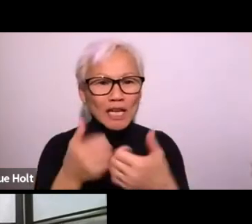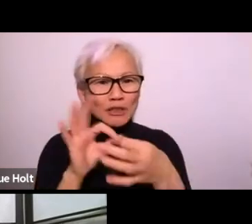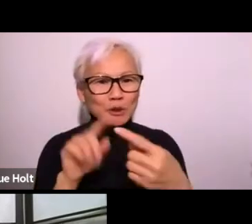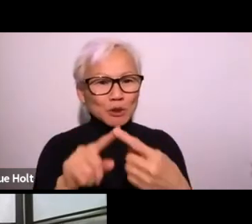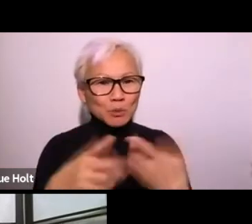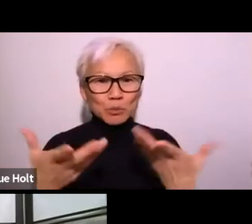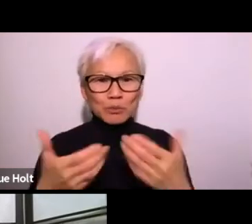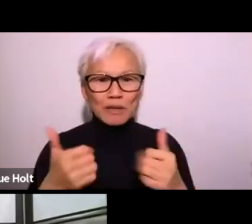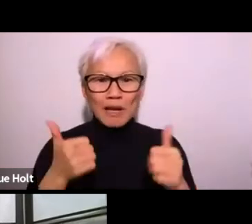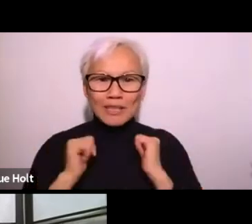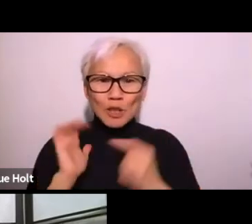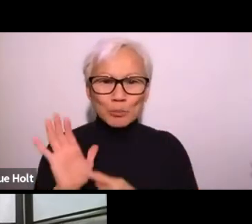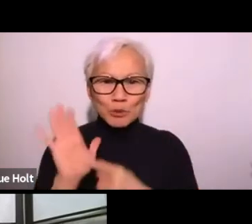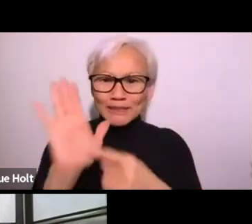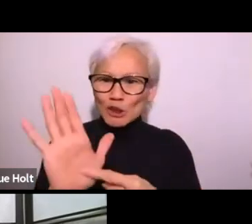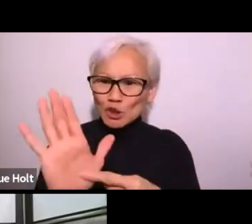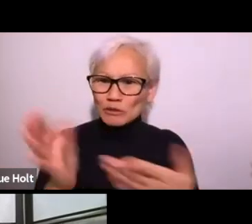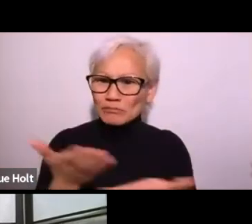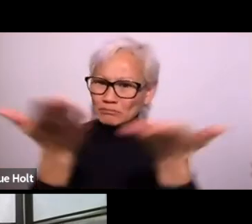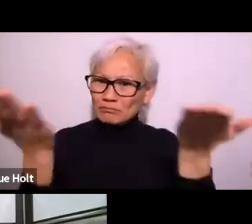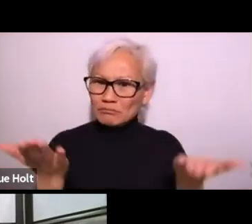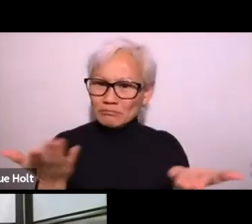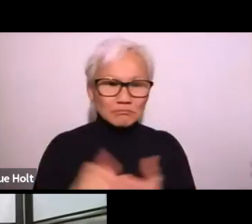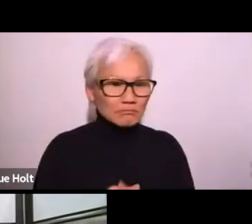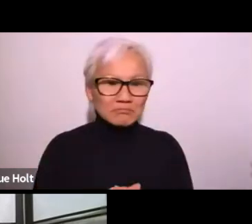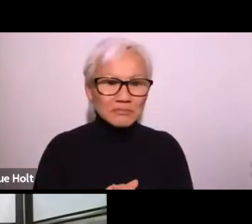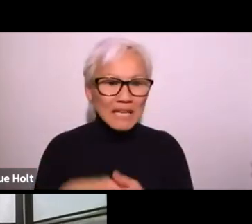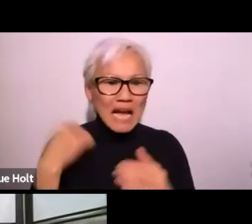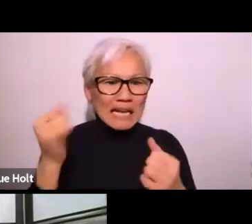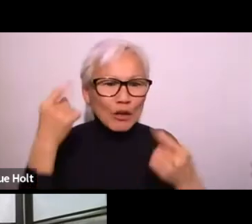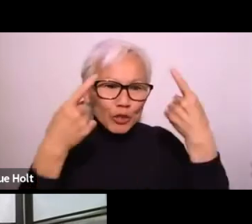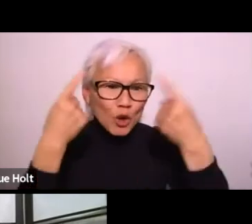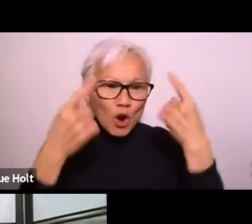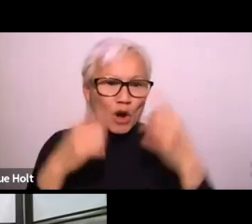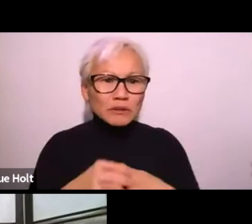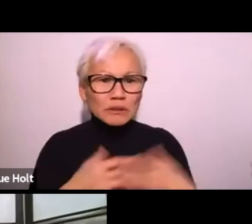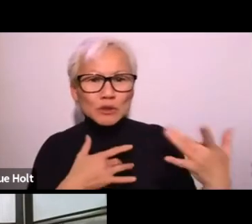what are the challenges pertaining to this?